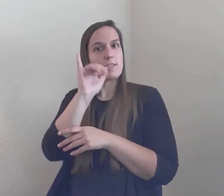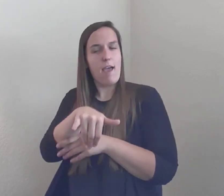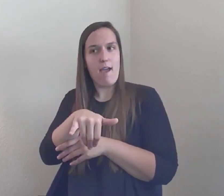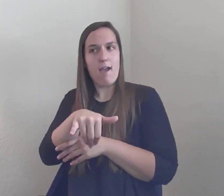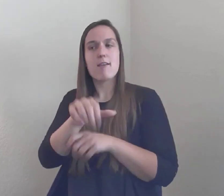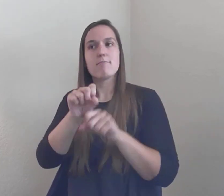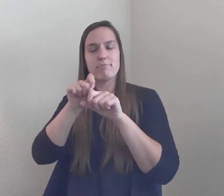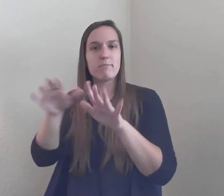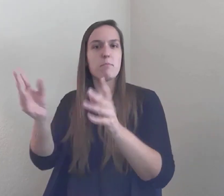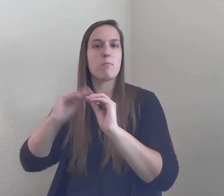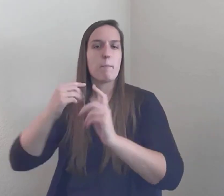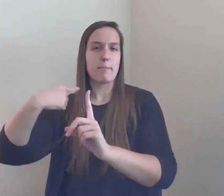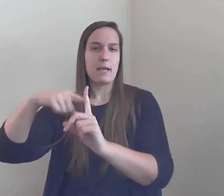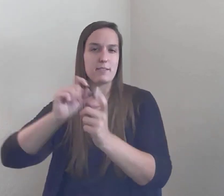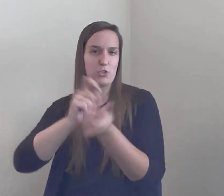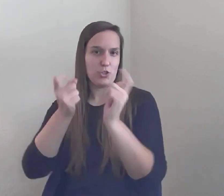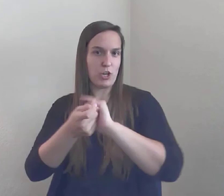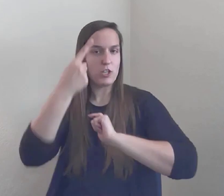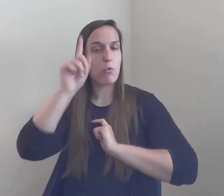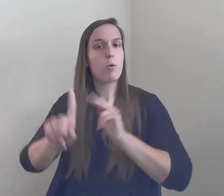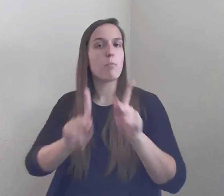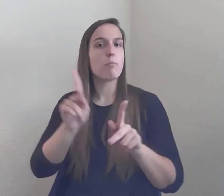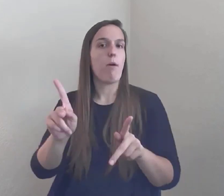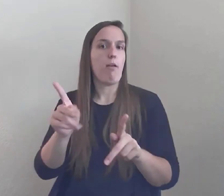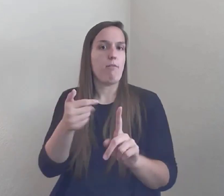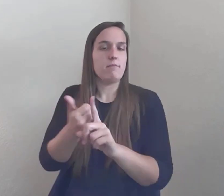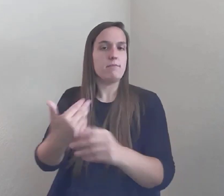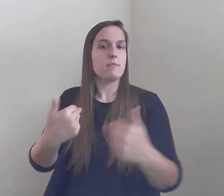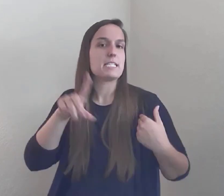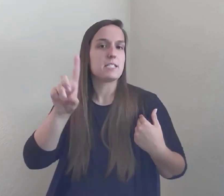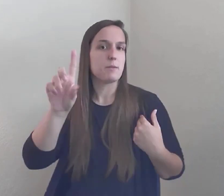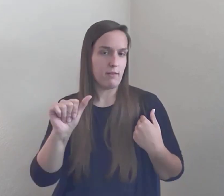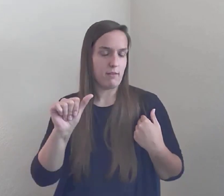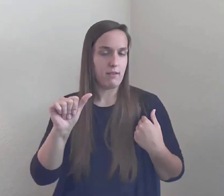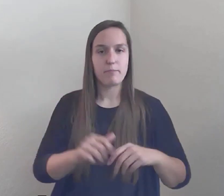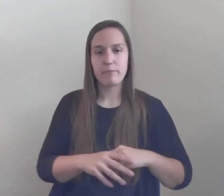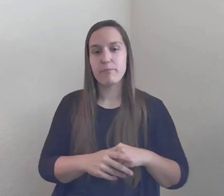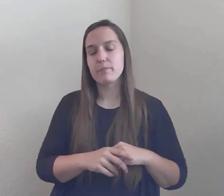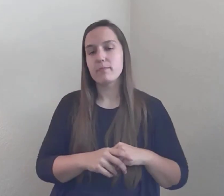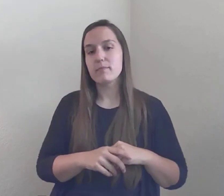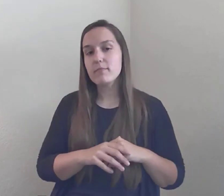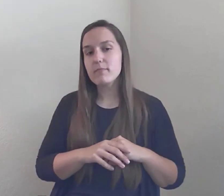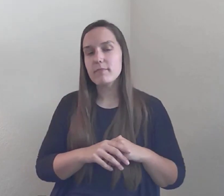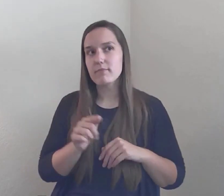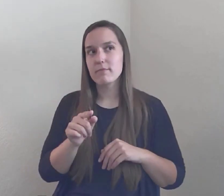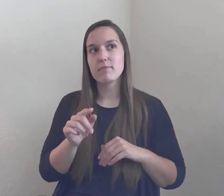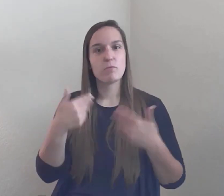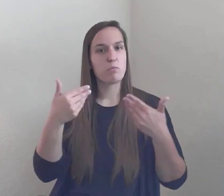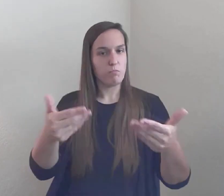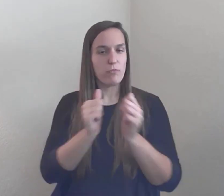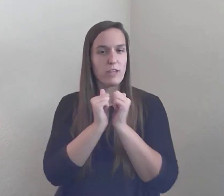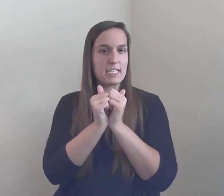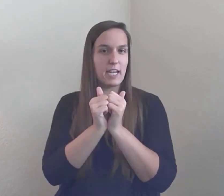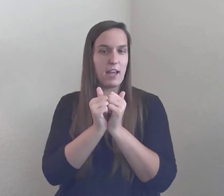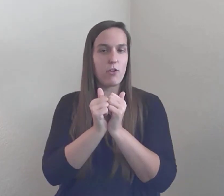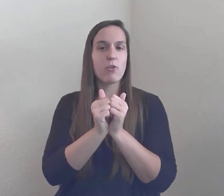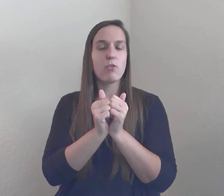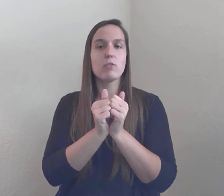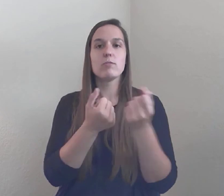Your tasks and mine are as well because, I do this every day as well, are to move ahead together with allies and collaborators;